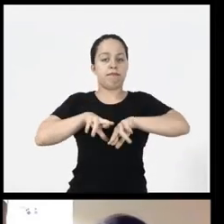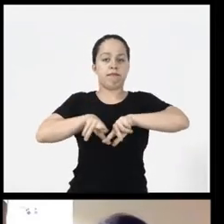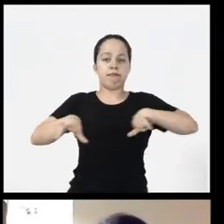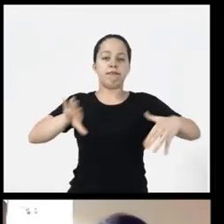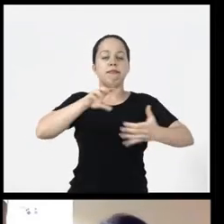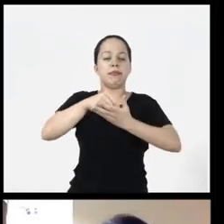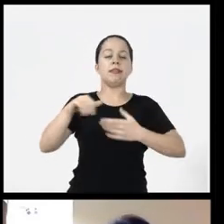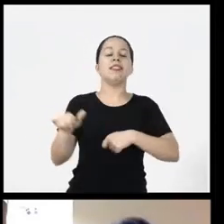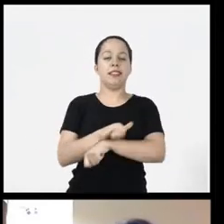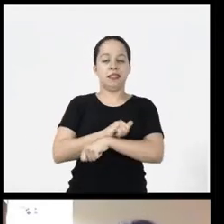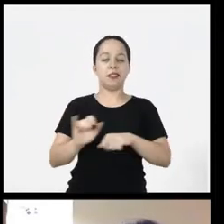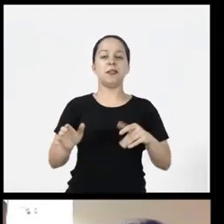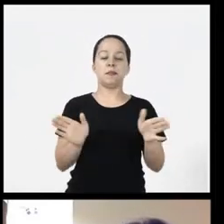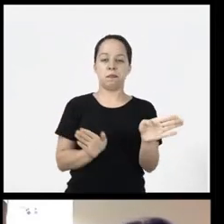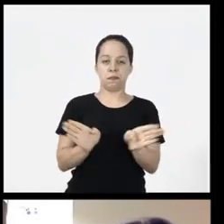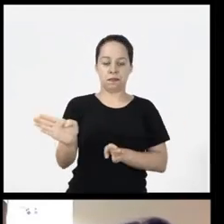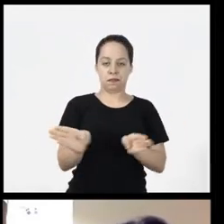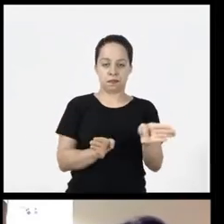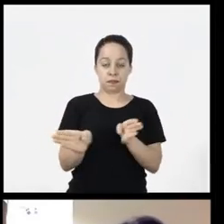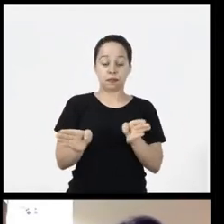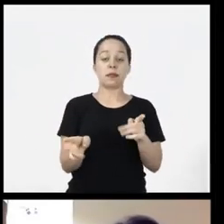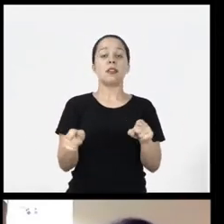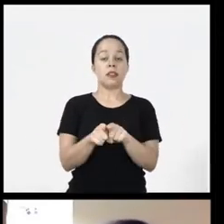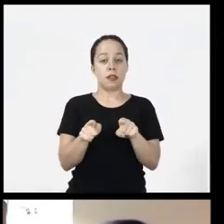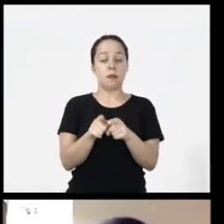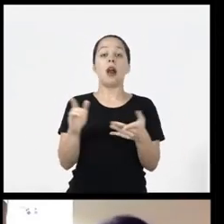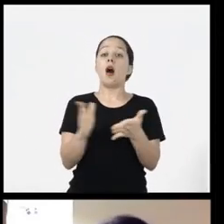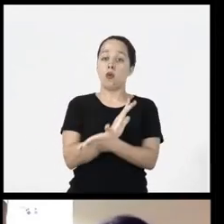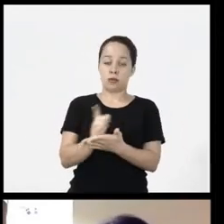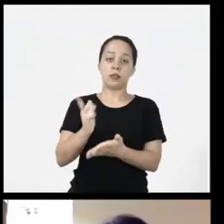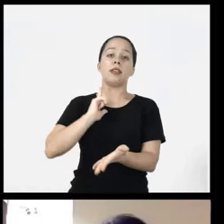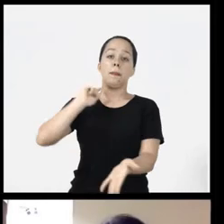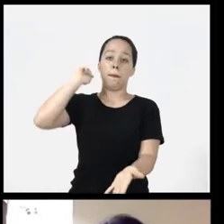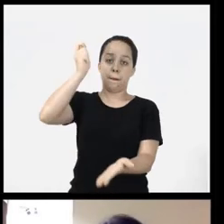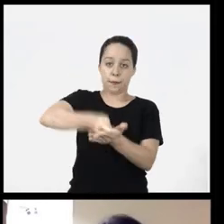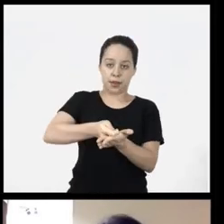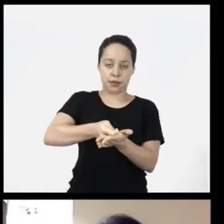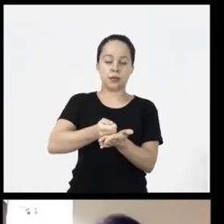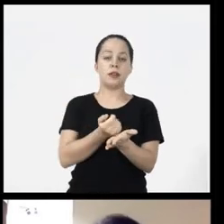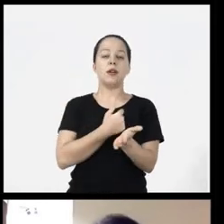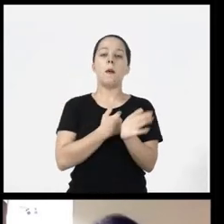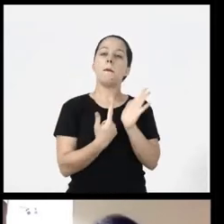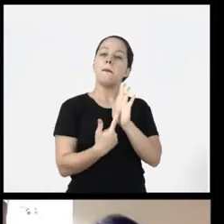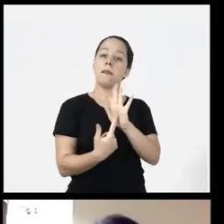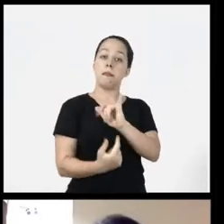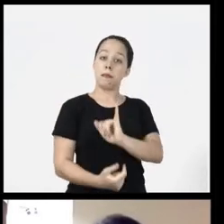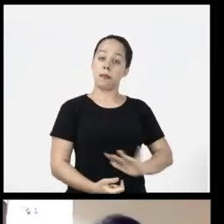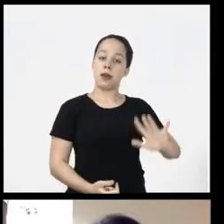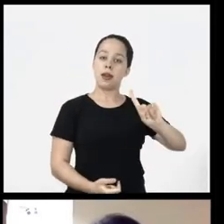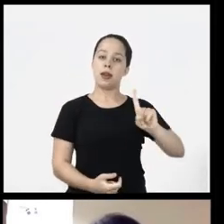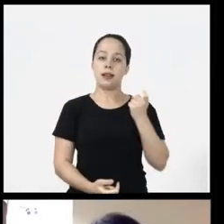features, and there are also the ones that are sold. In yhe image I am presenting